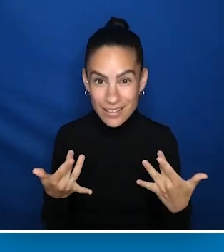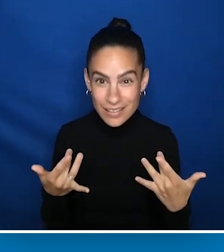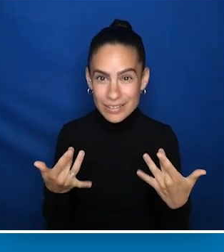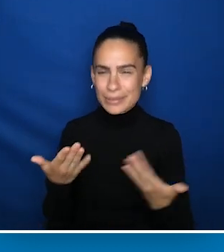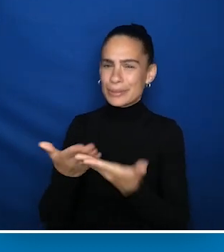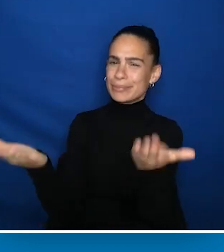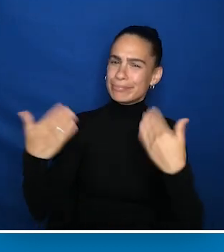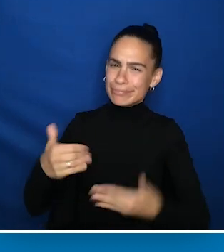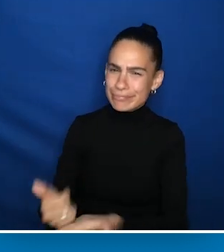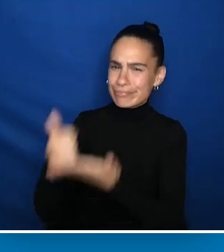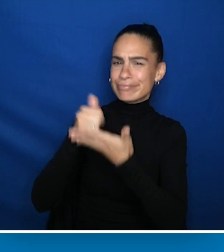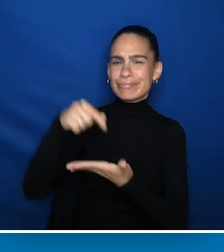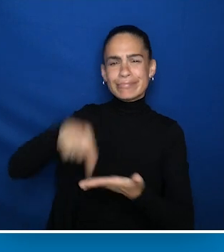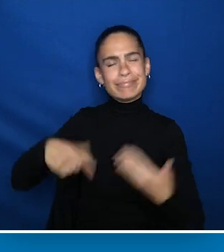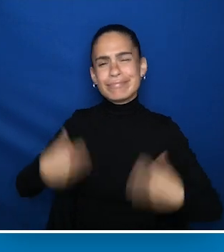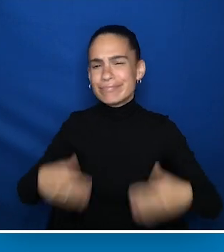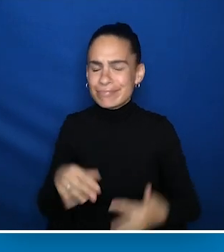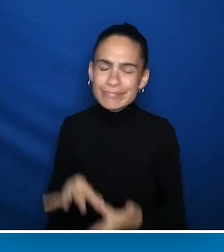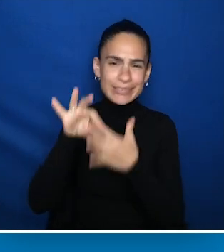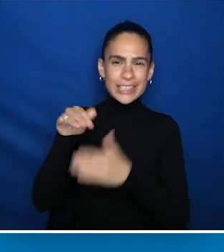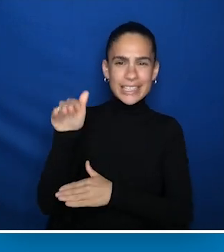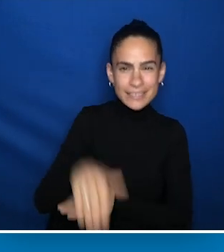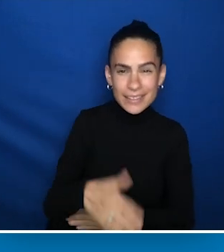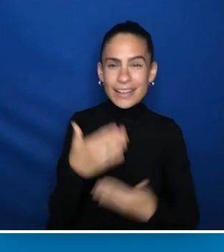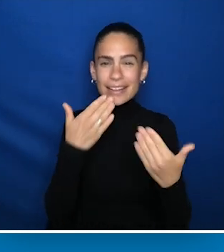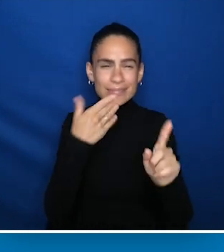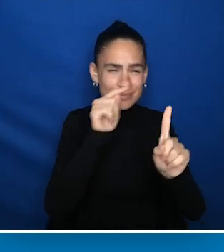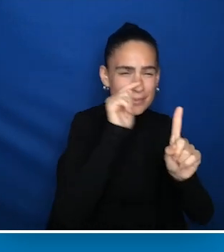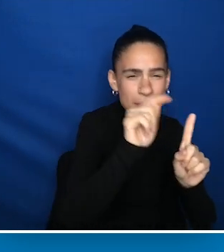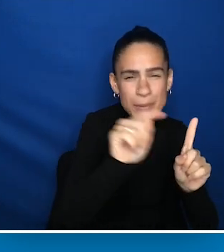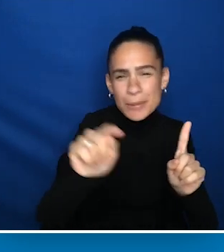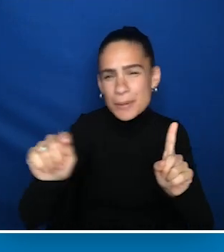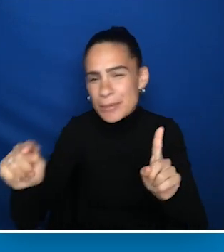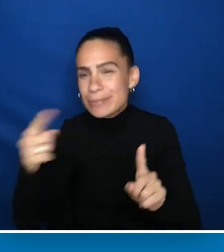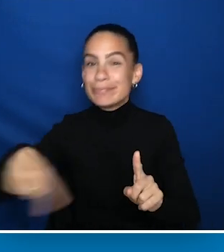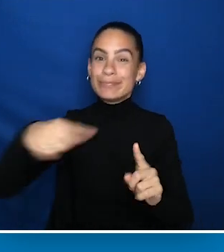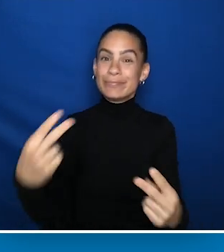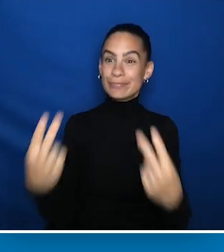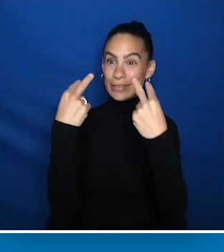You've helped make this a very special evening. And thank you to each and every one of you who attended